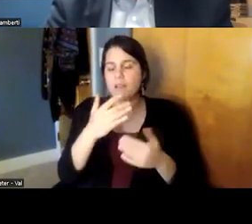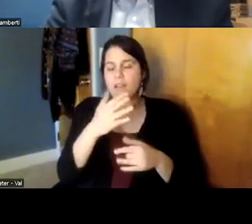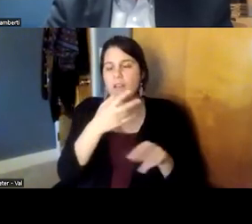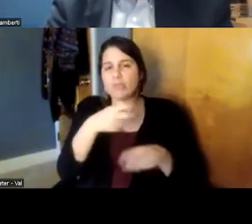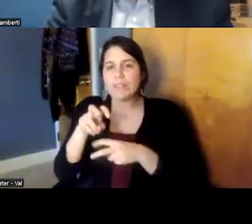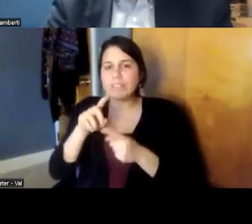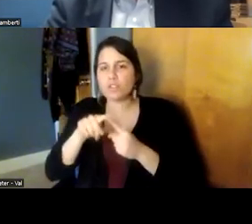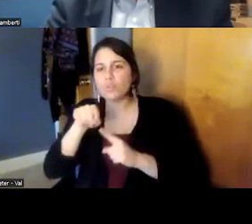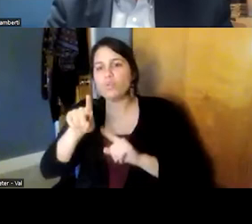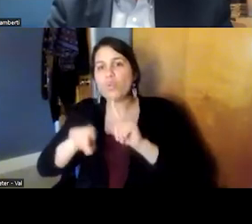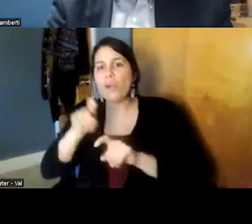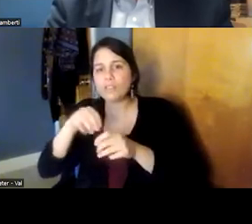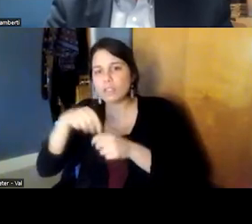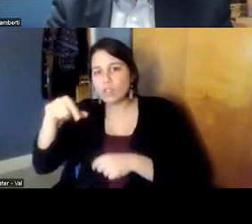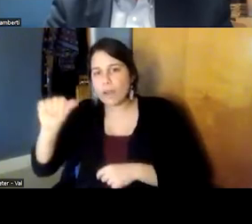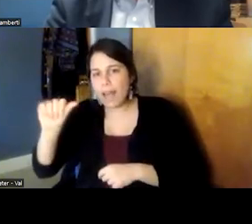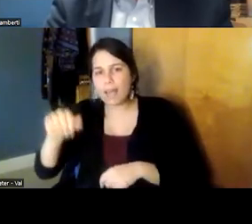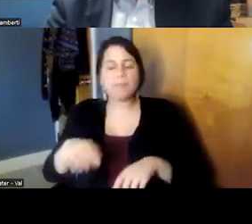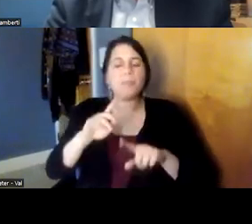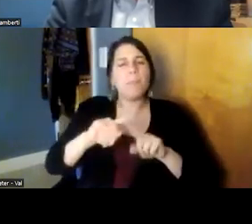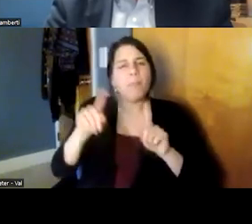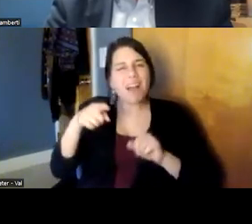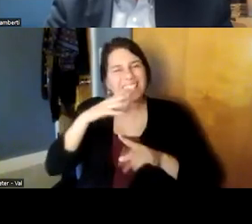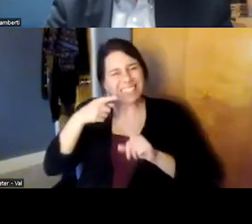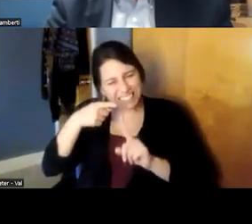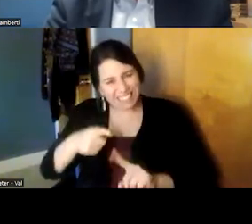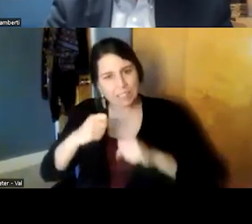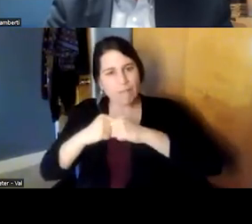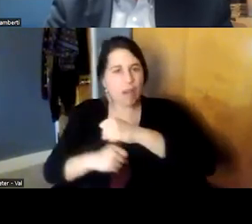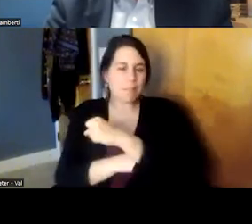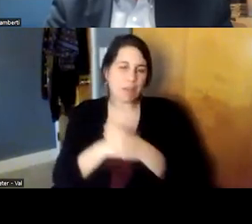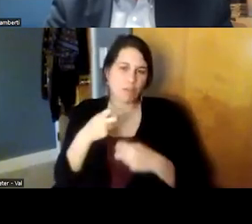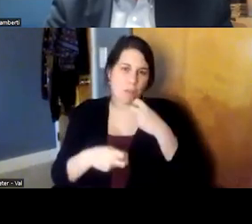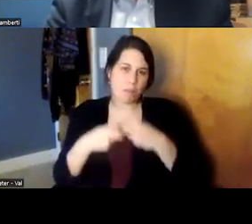if you haven't but this gets at the fundamental issue of shaping services to meet the needs of